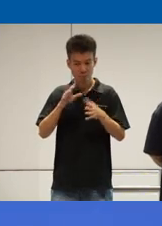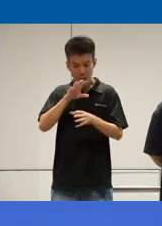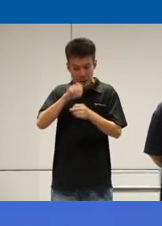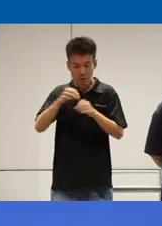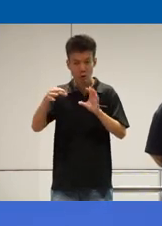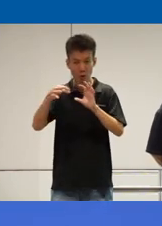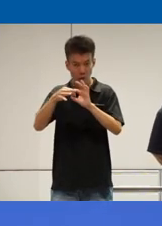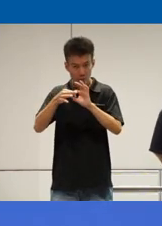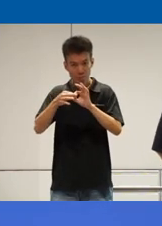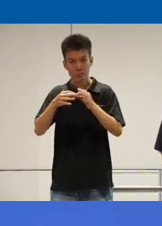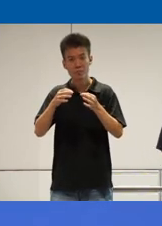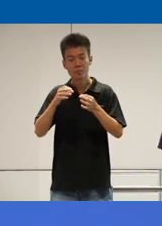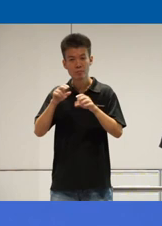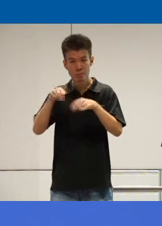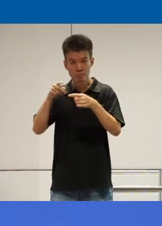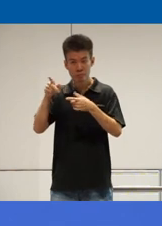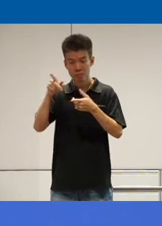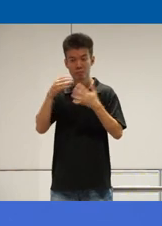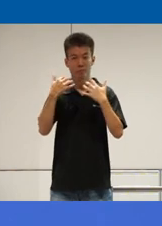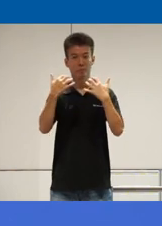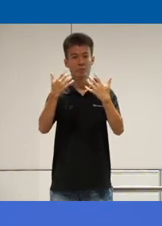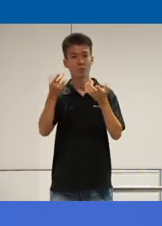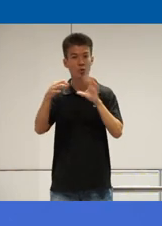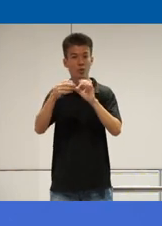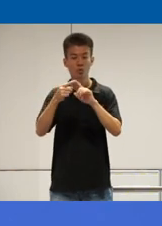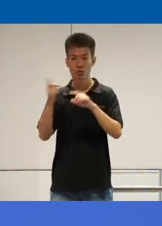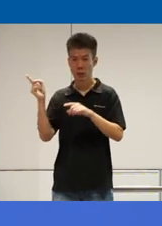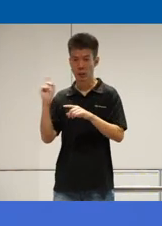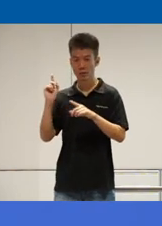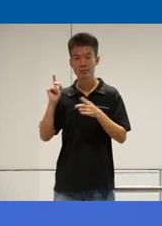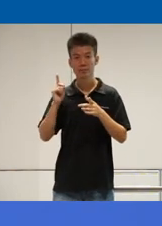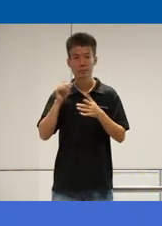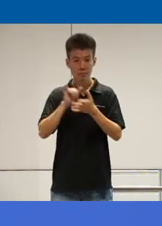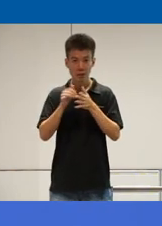thing shouting out to members in the audience who are connected to us um but anyway um we better get